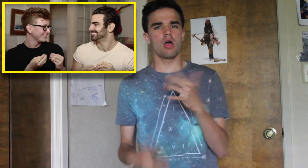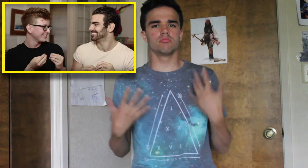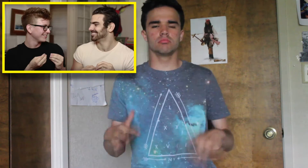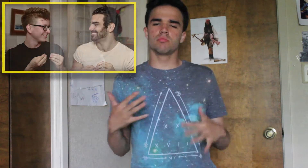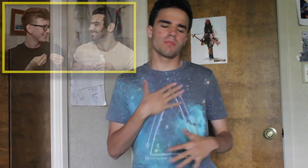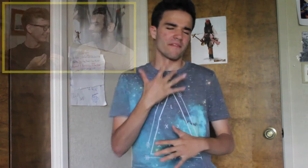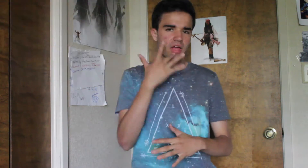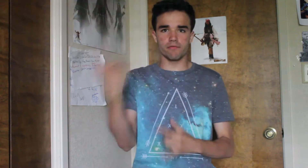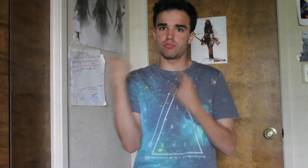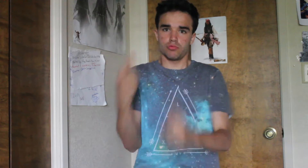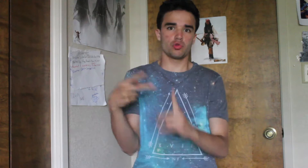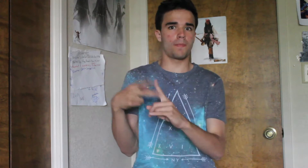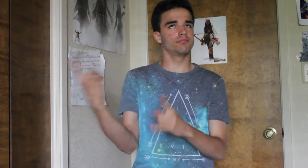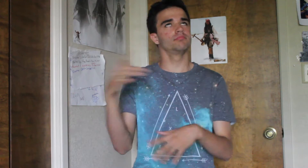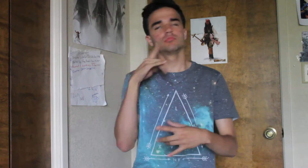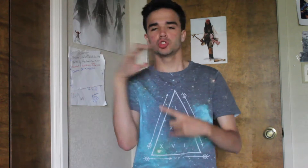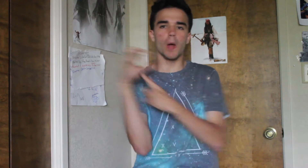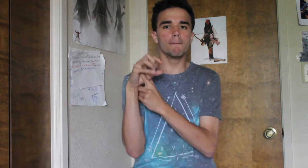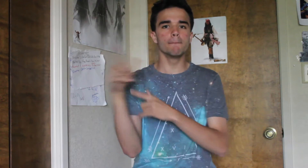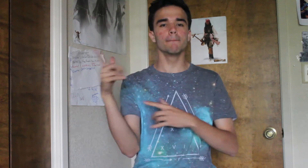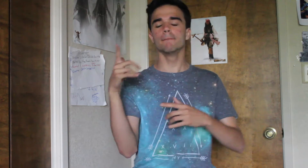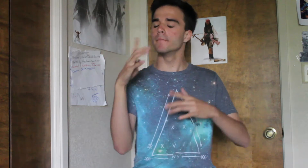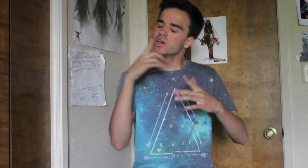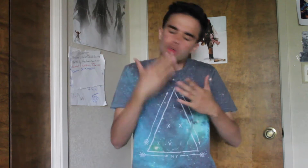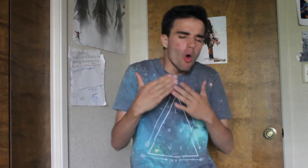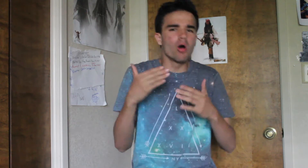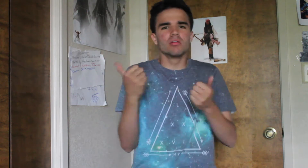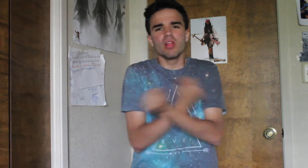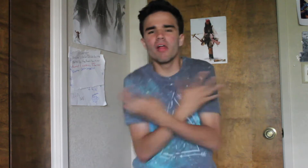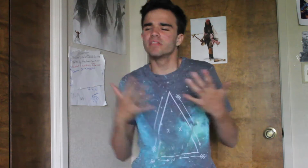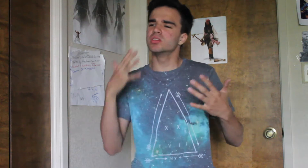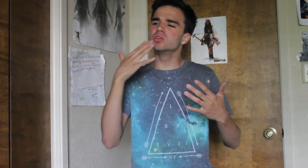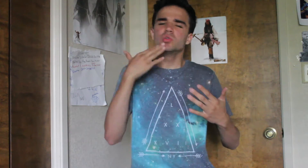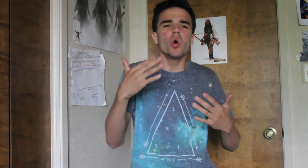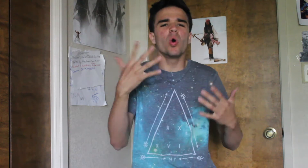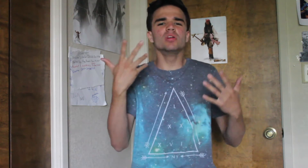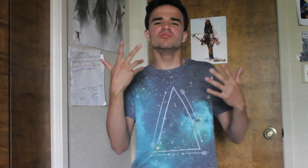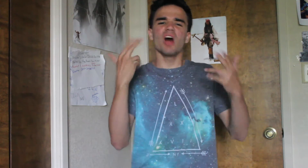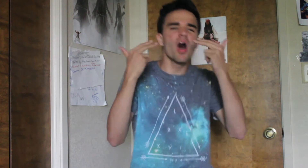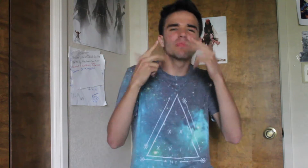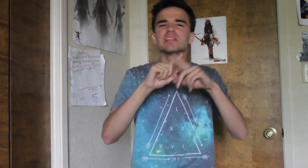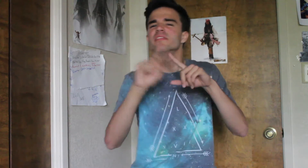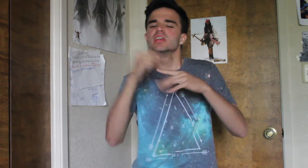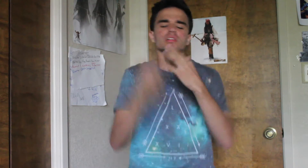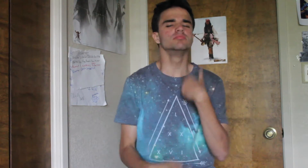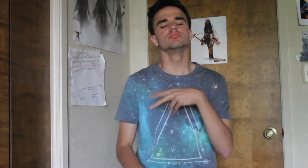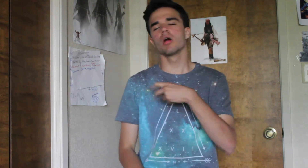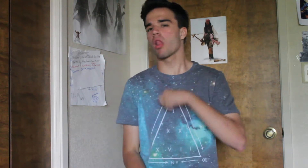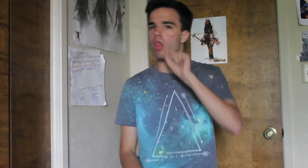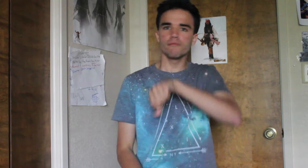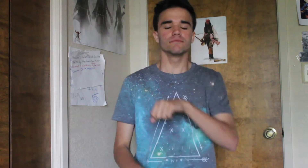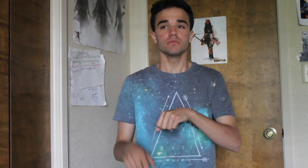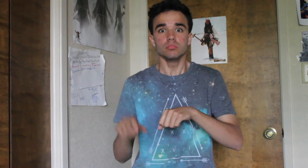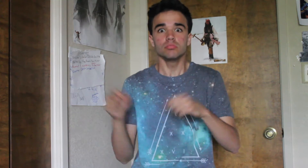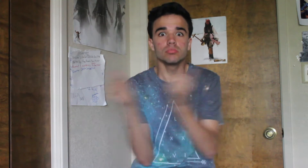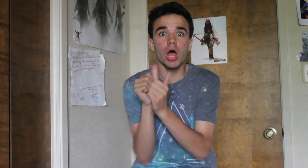I Loved that him because he has good creative idea topic or funny acting joke on vlogger something.